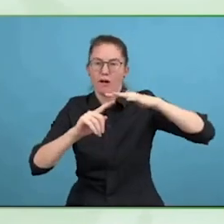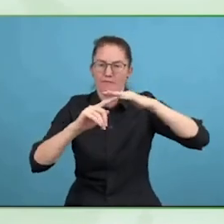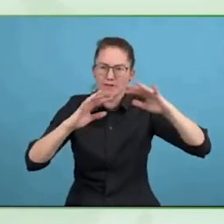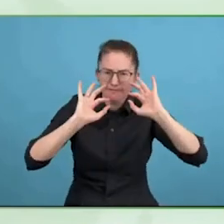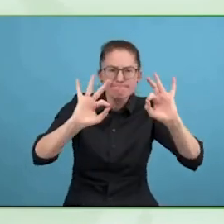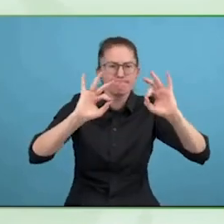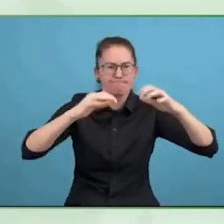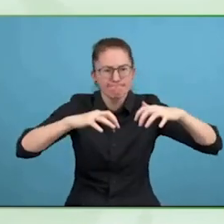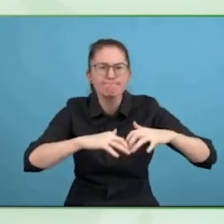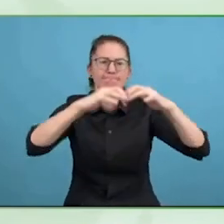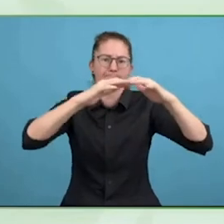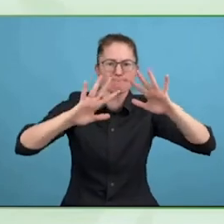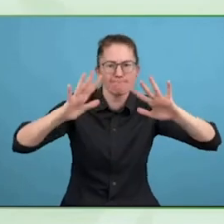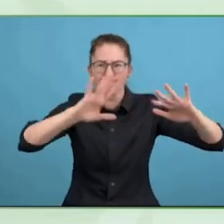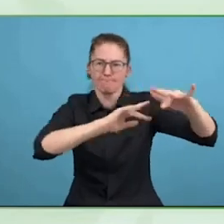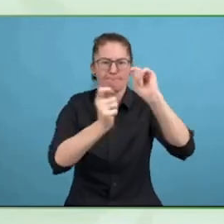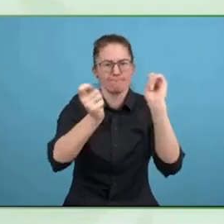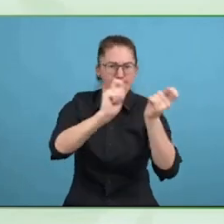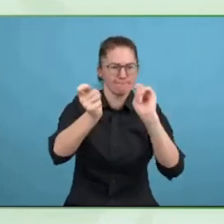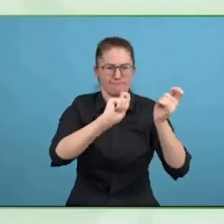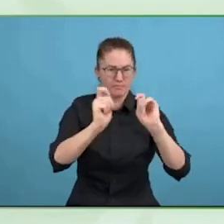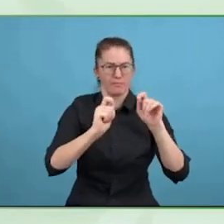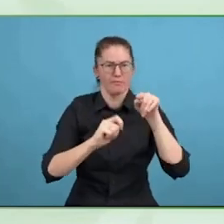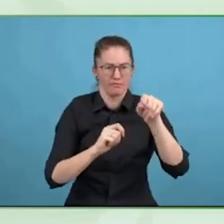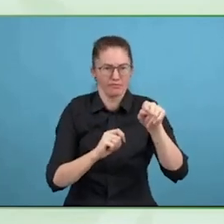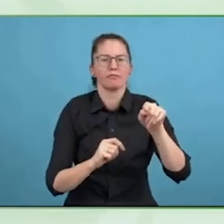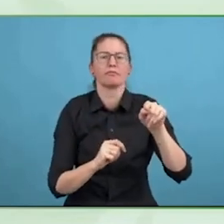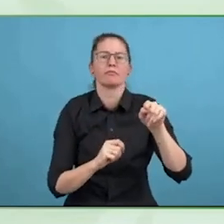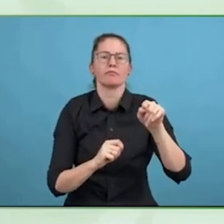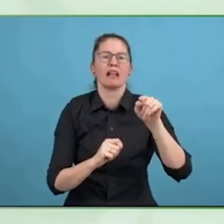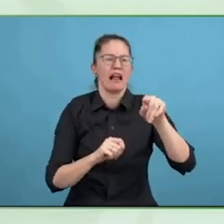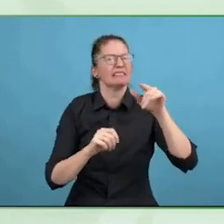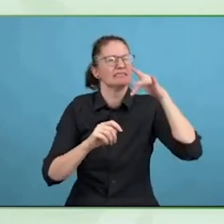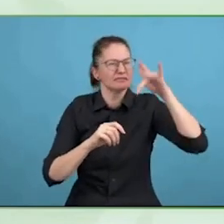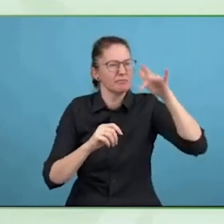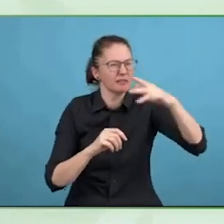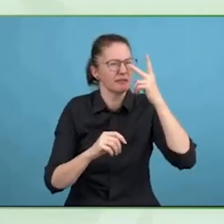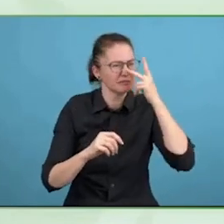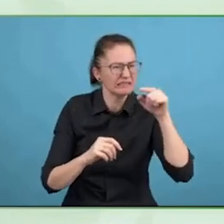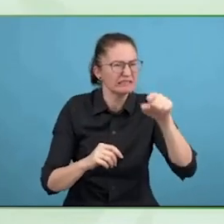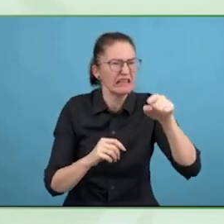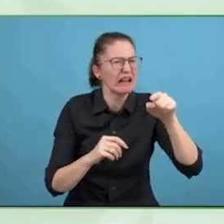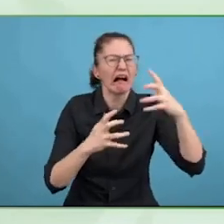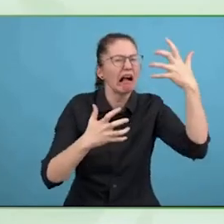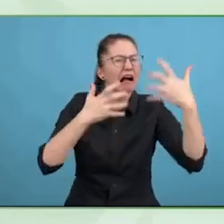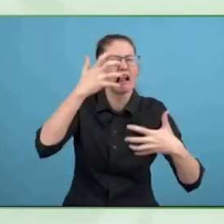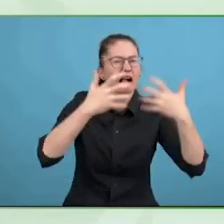their work then they report back to head office in Brussels for New